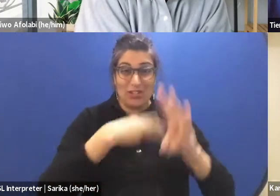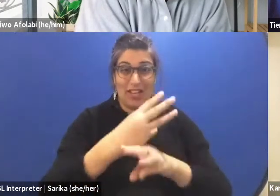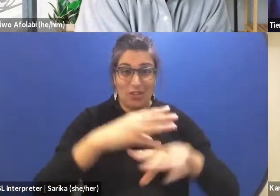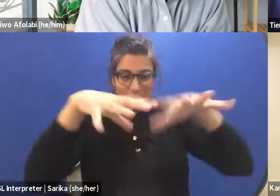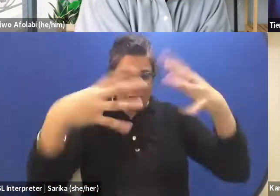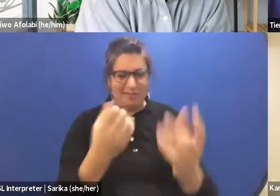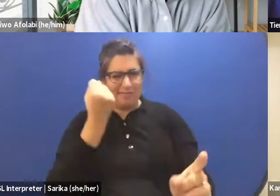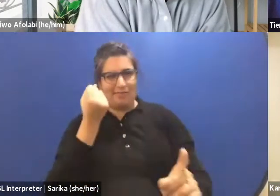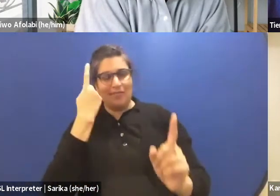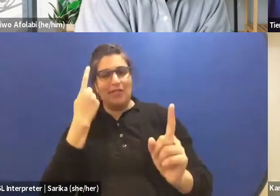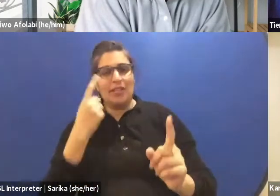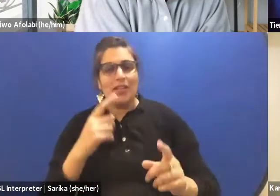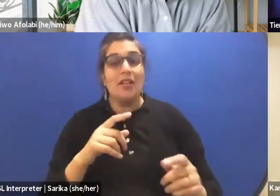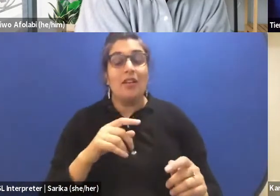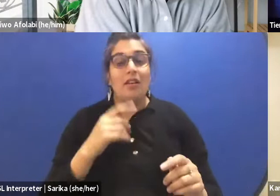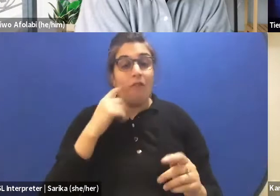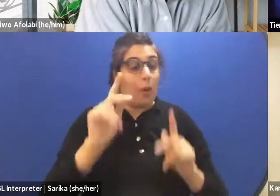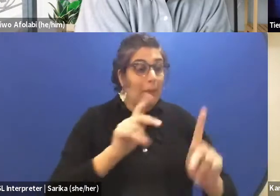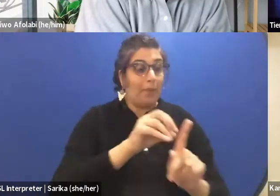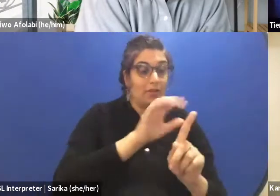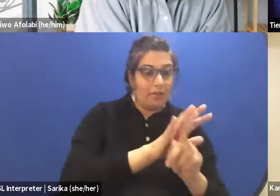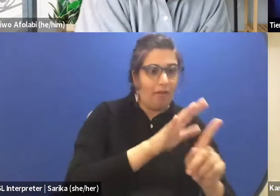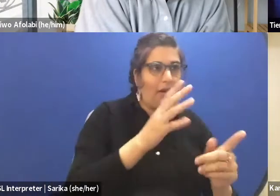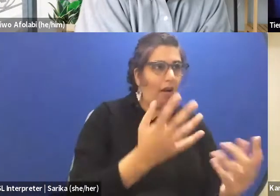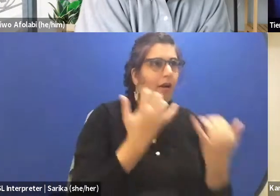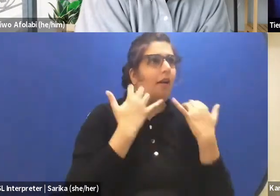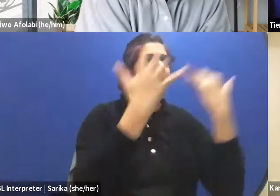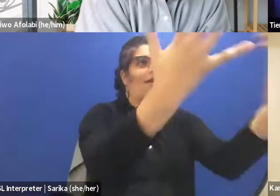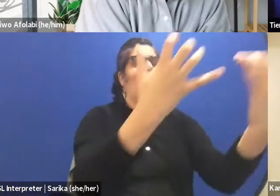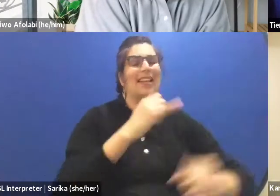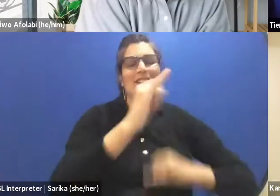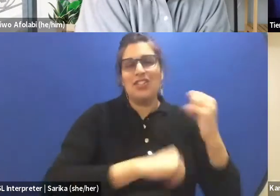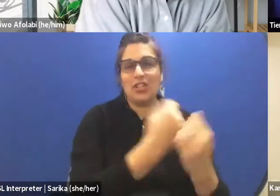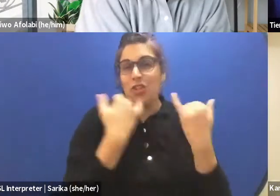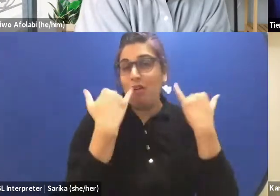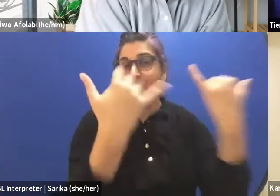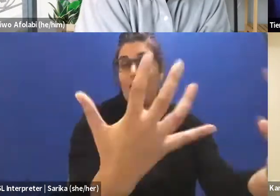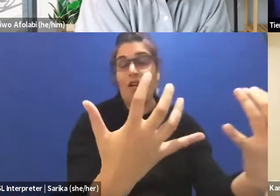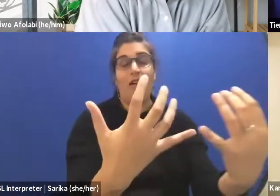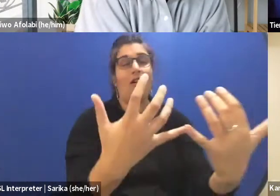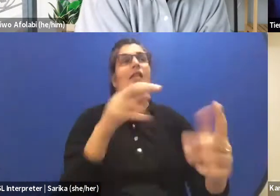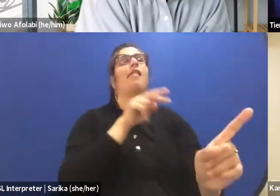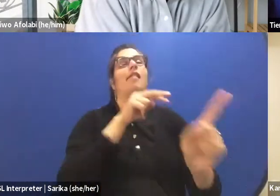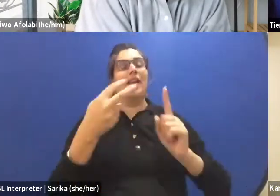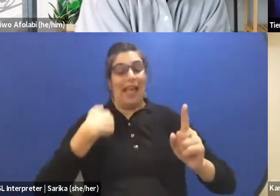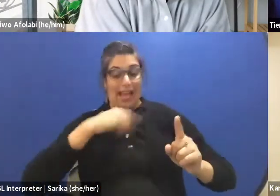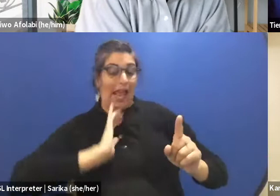to be able to expose international audiences to our work and our audiences to international work.